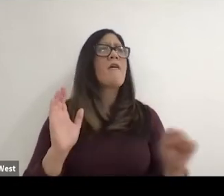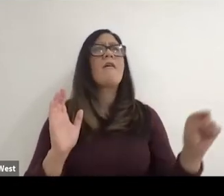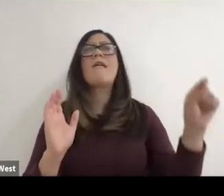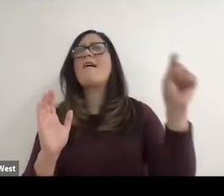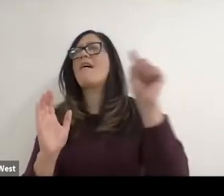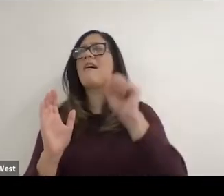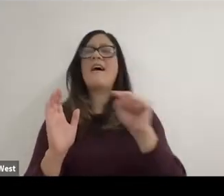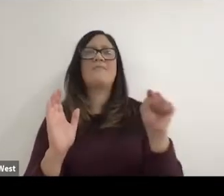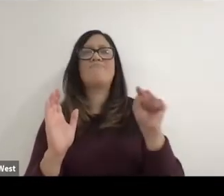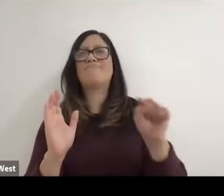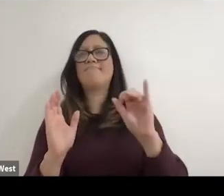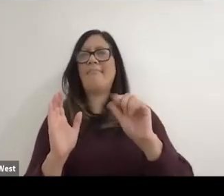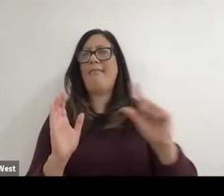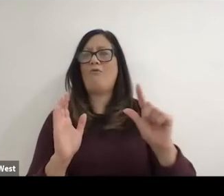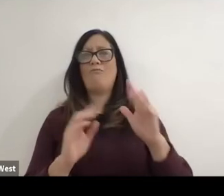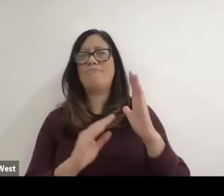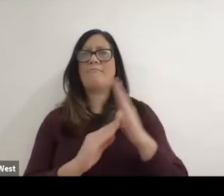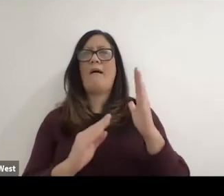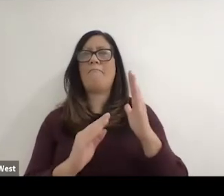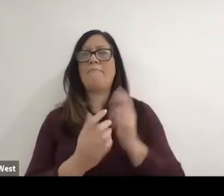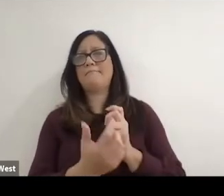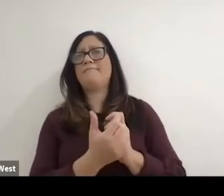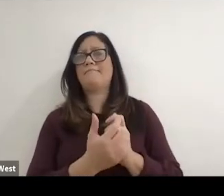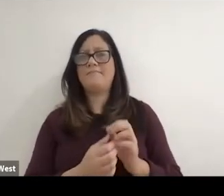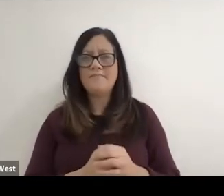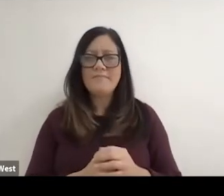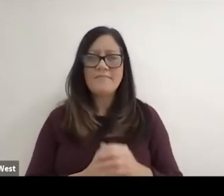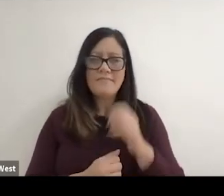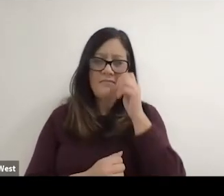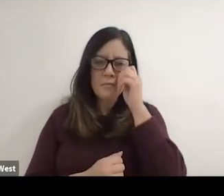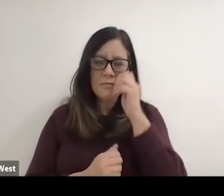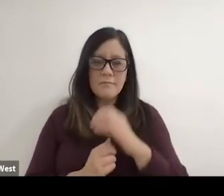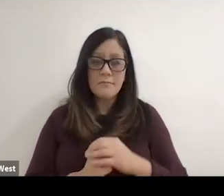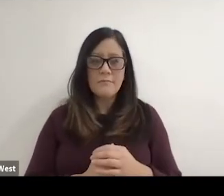comparisons without even realizing it. You know, as I was going through that college